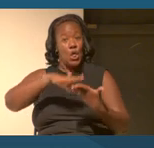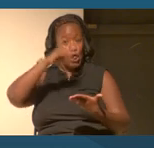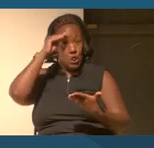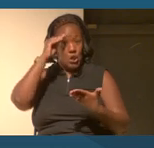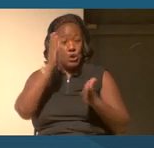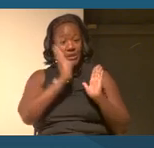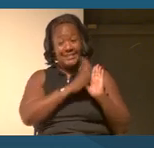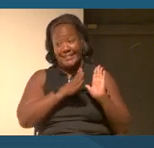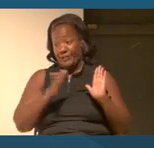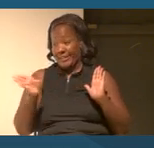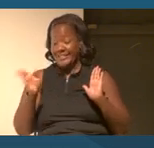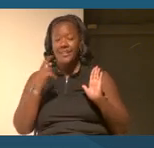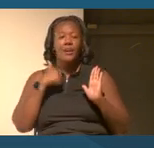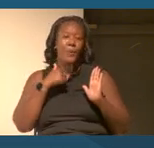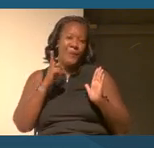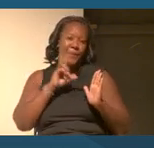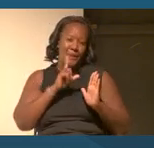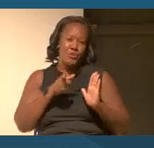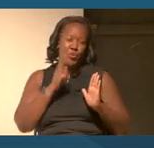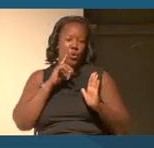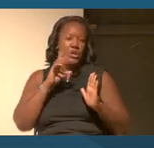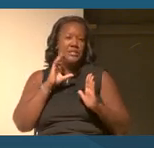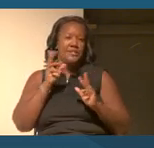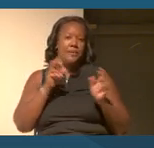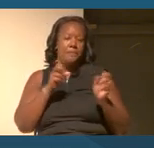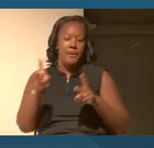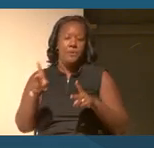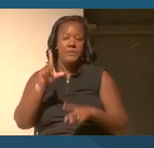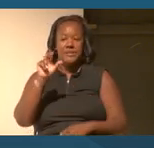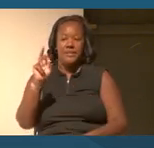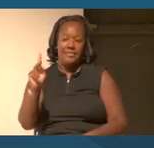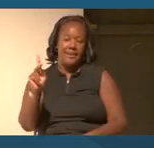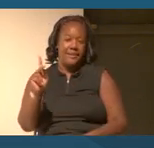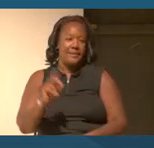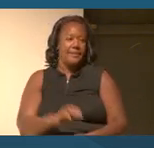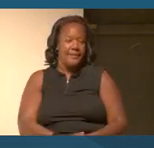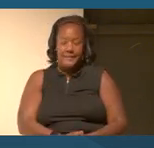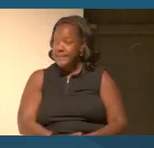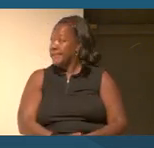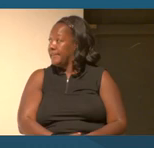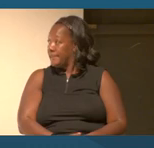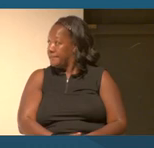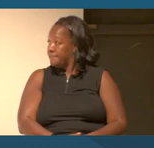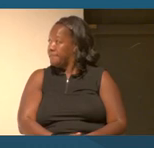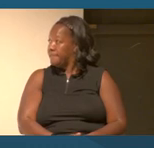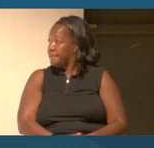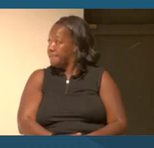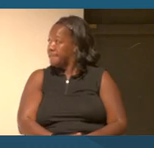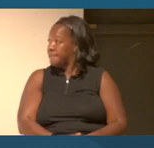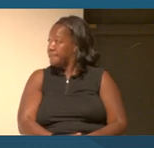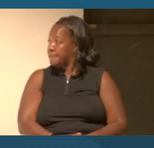And so we'll make sure to link that in the session content access on the website.